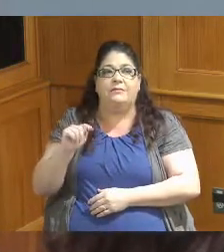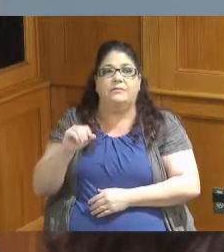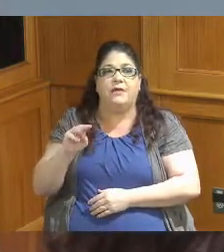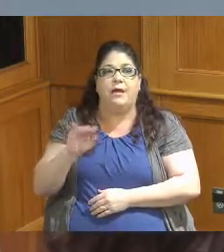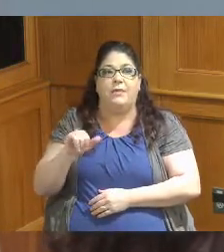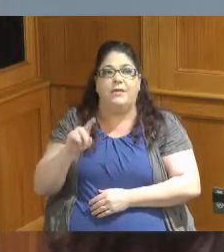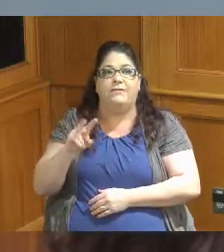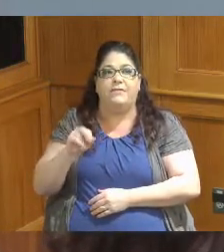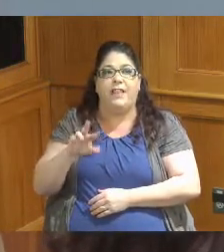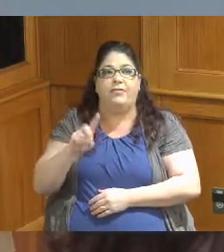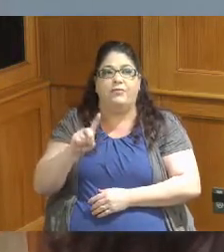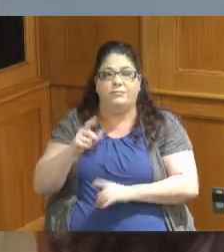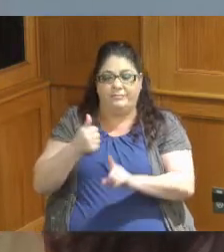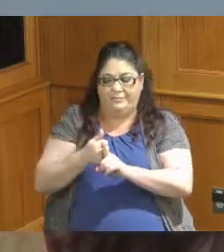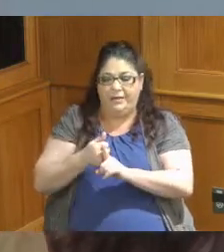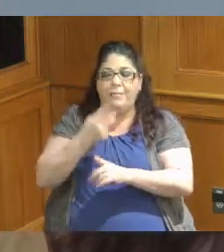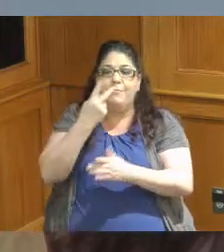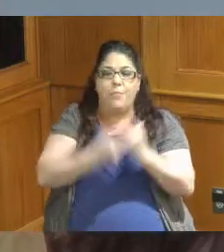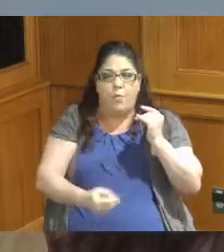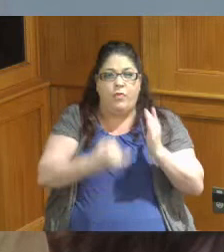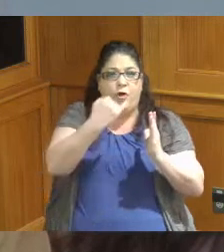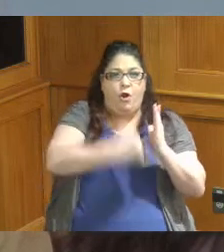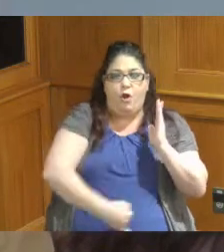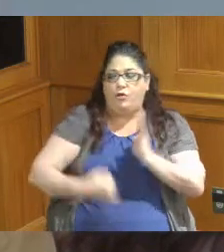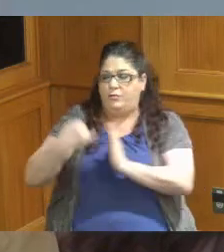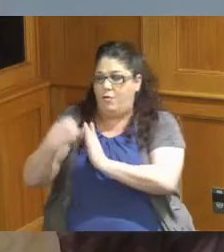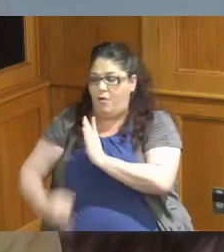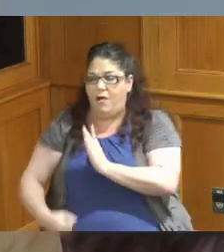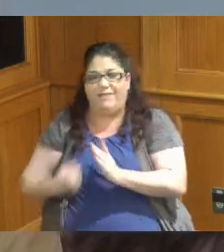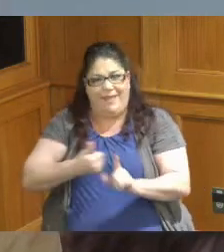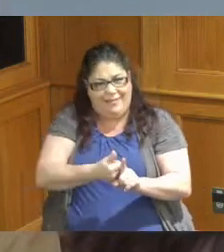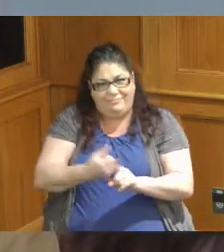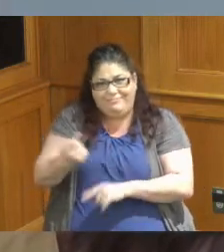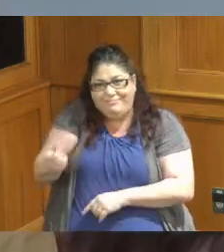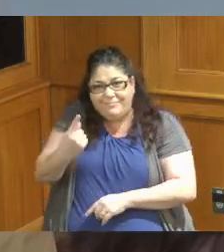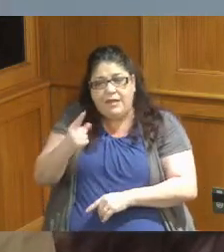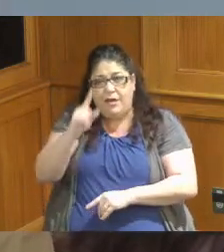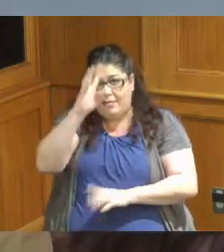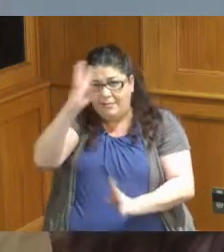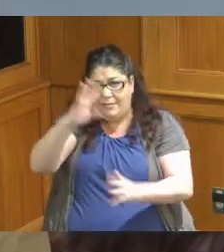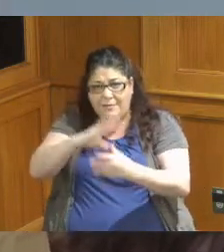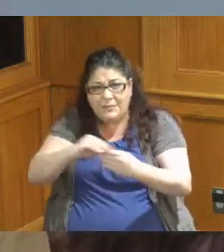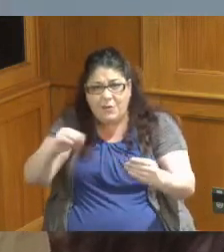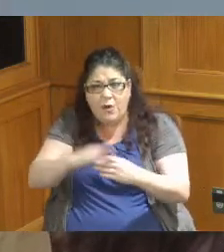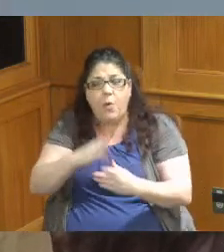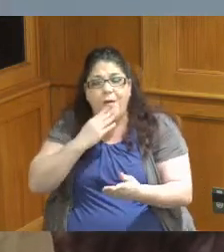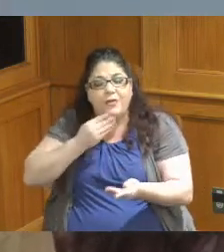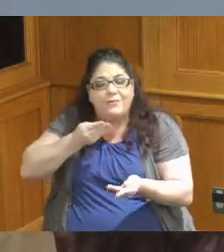they know the impact of what storytelling and creative skills do when you feed the soil with